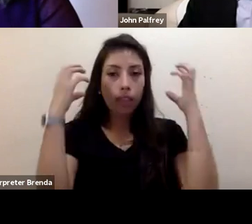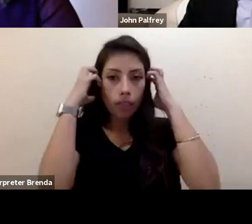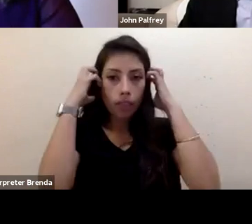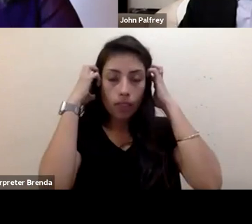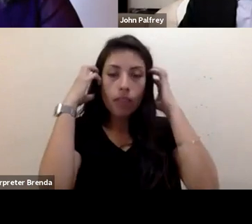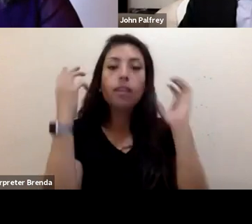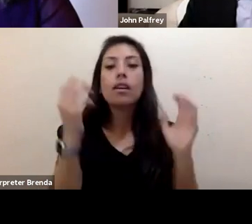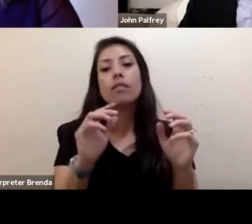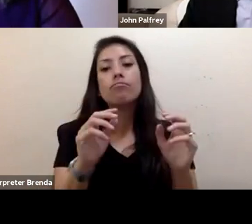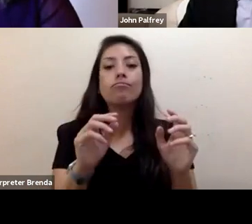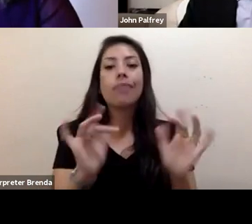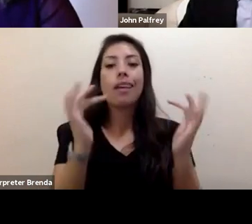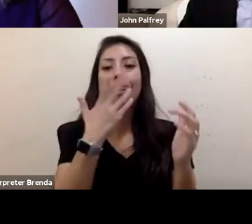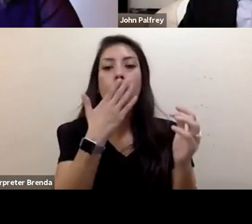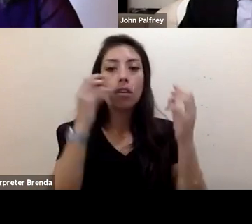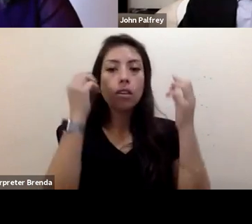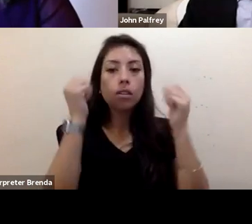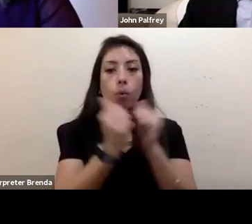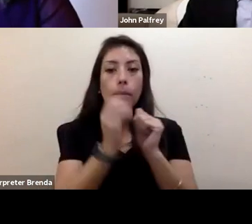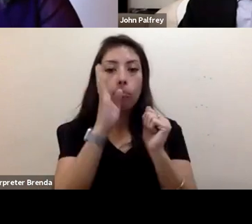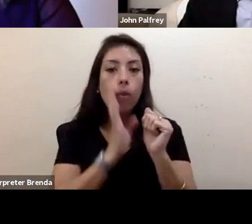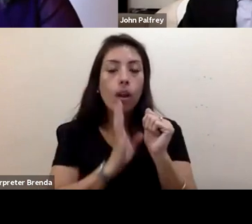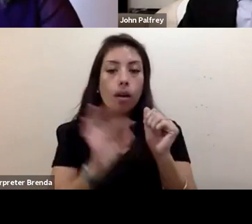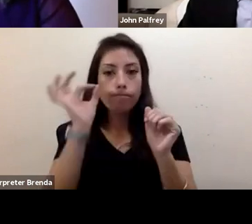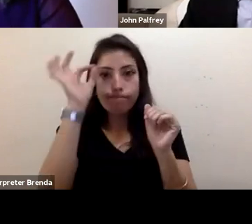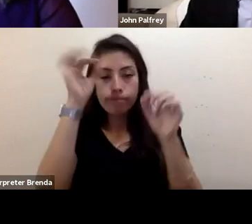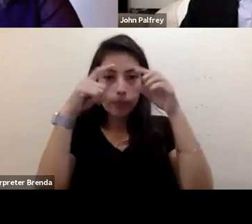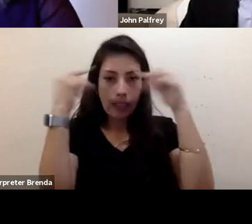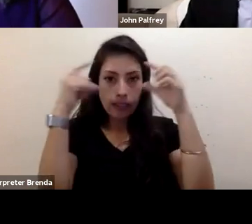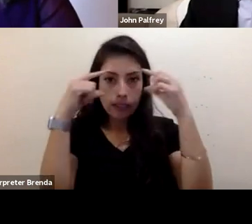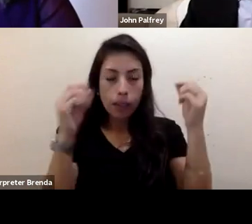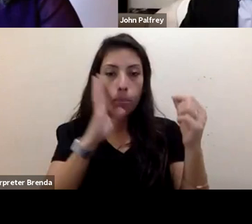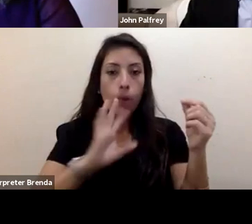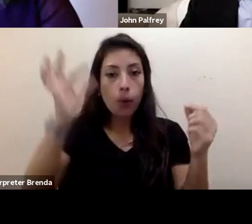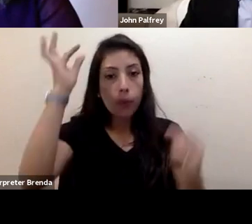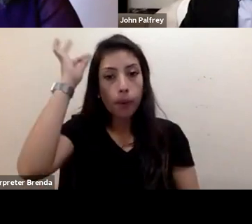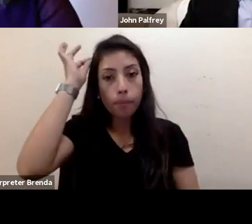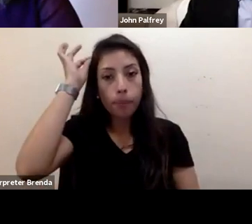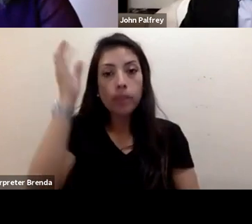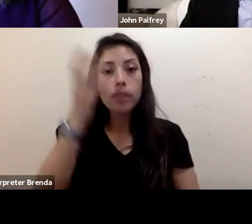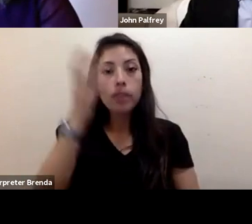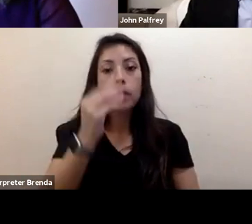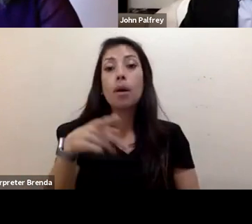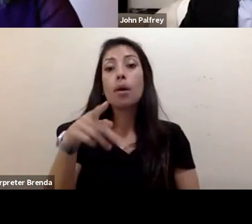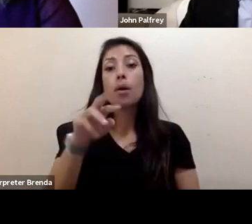and brown speckled glasses, with brown hair. And my pronouns are she/her,